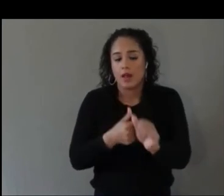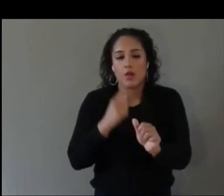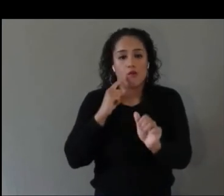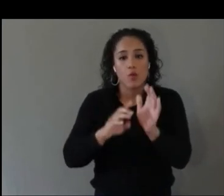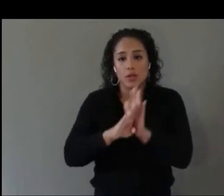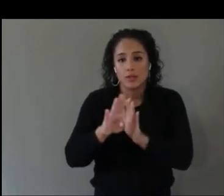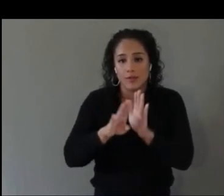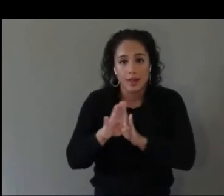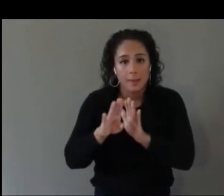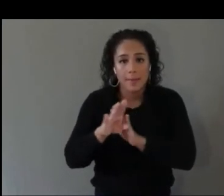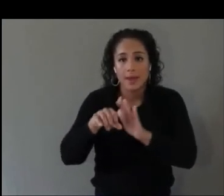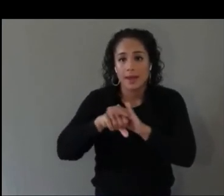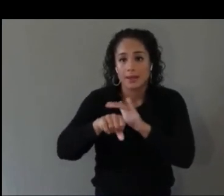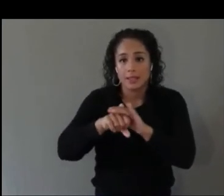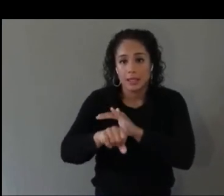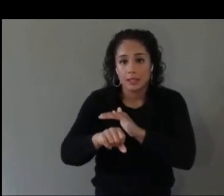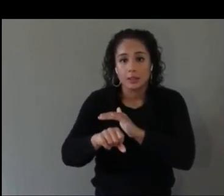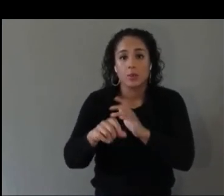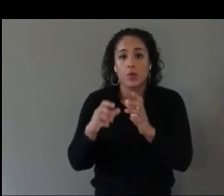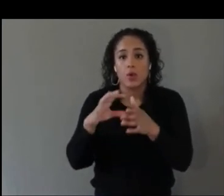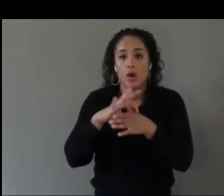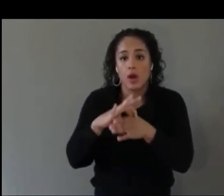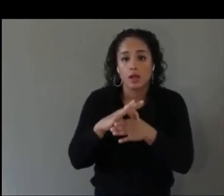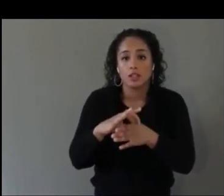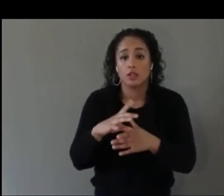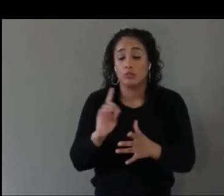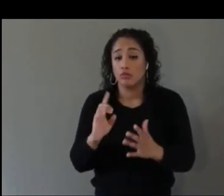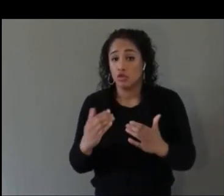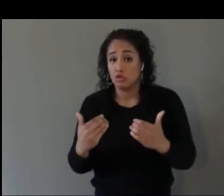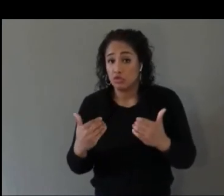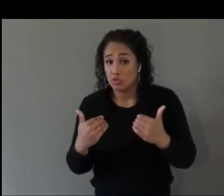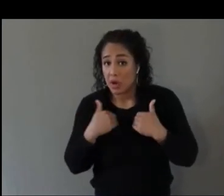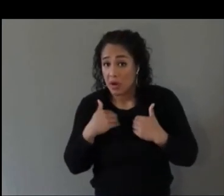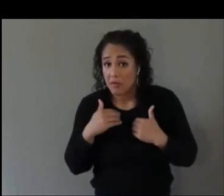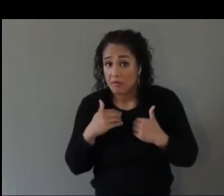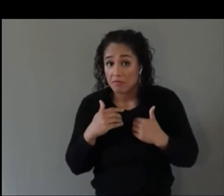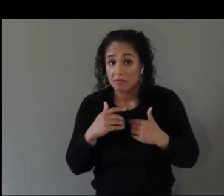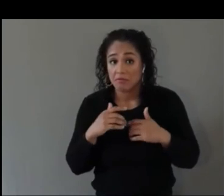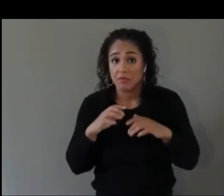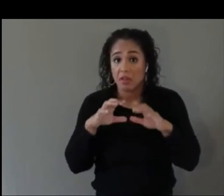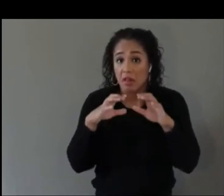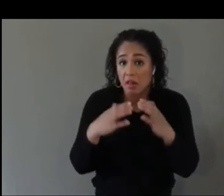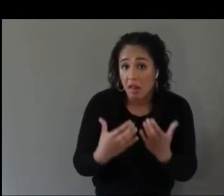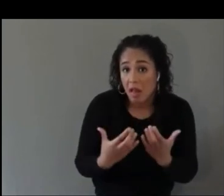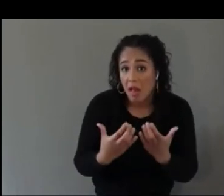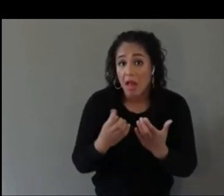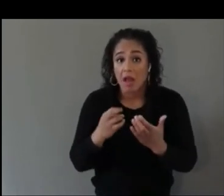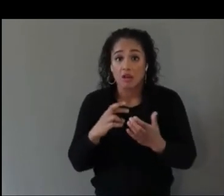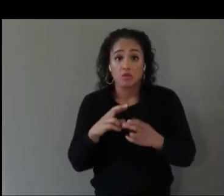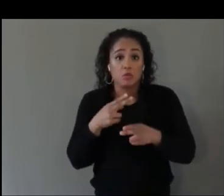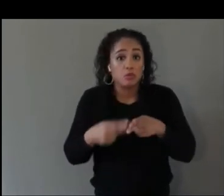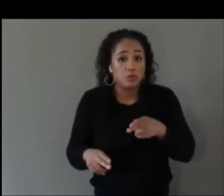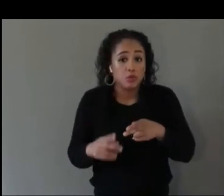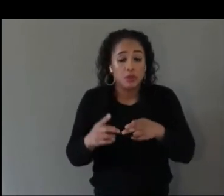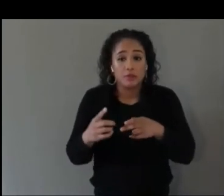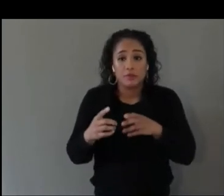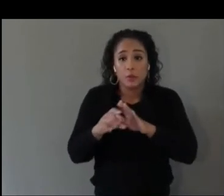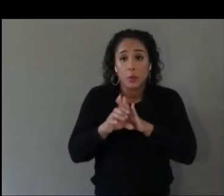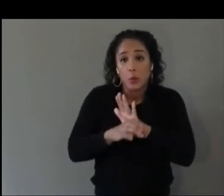code snippet or course you recommend for people looking to do more accessible development?